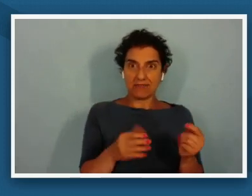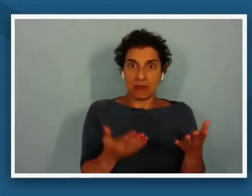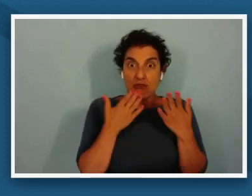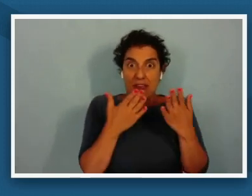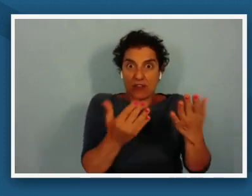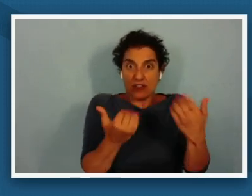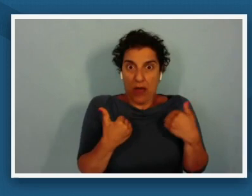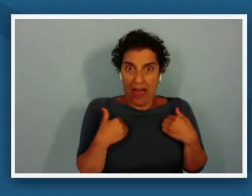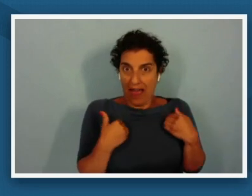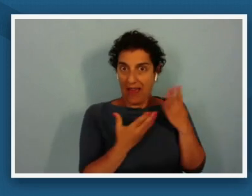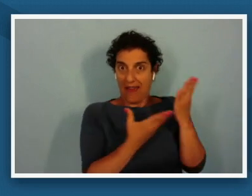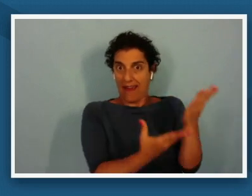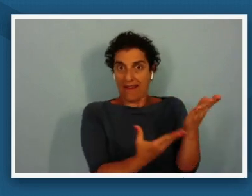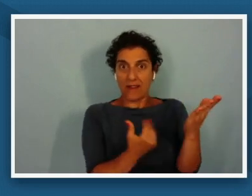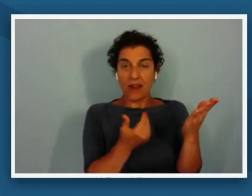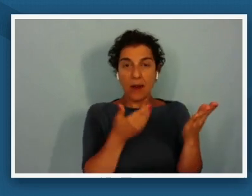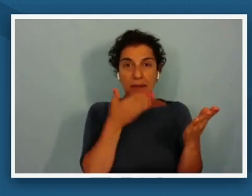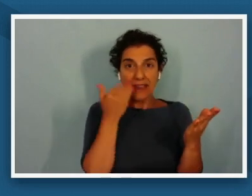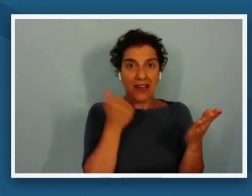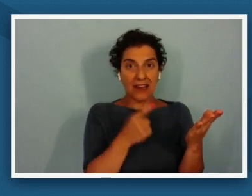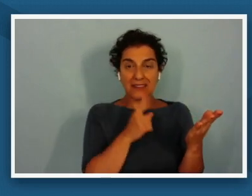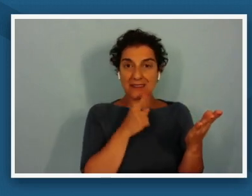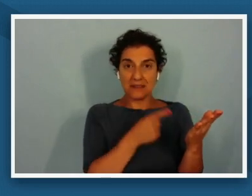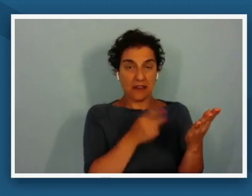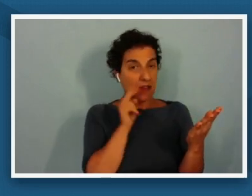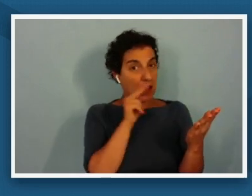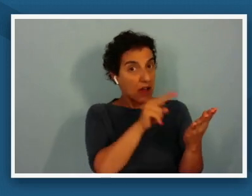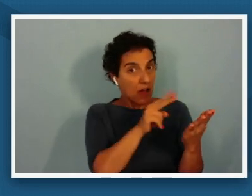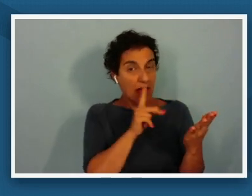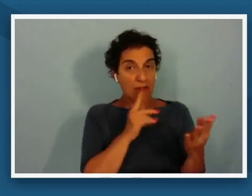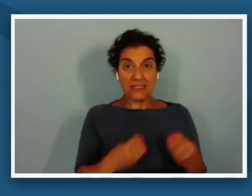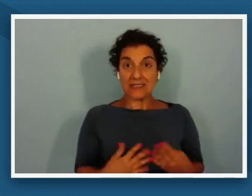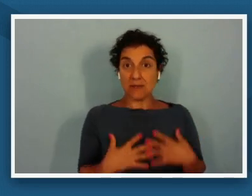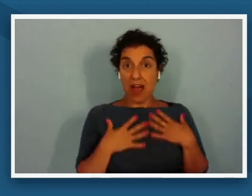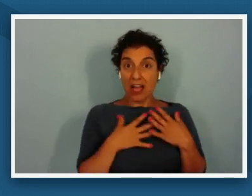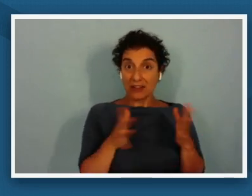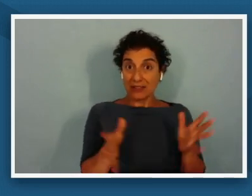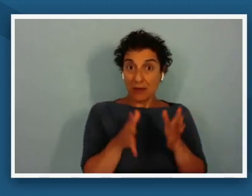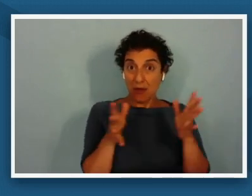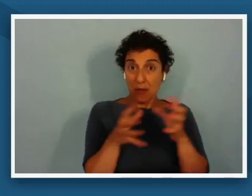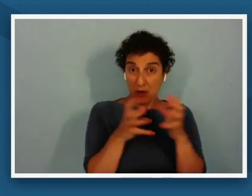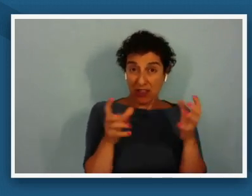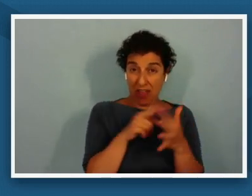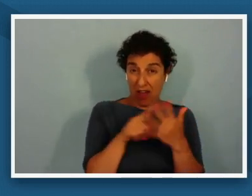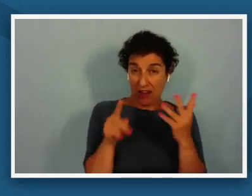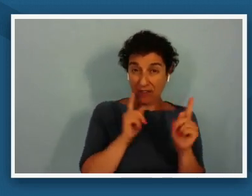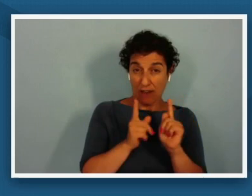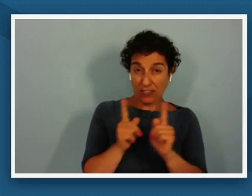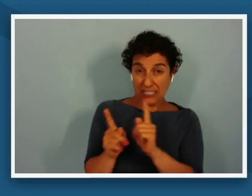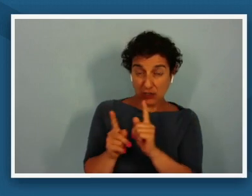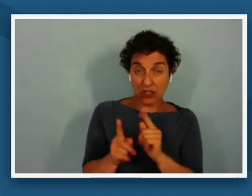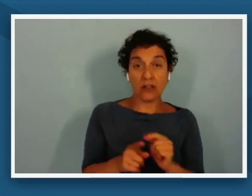inspires and promotes a lot of conversation